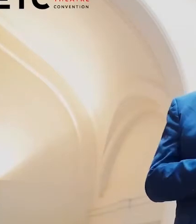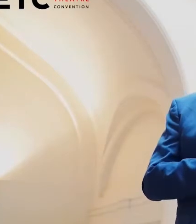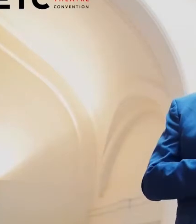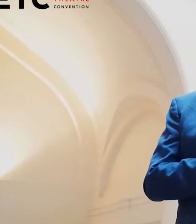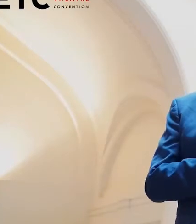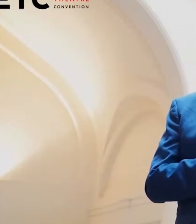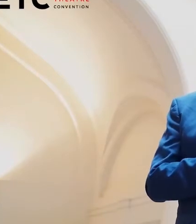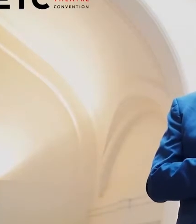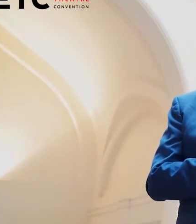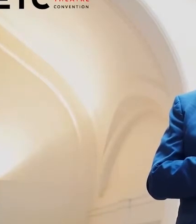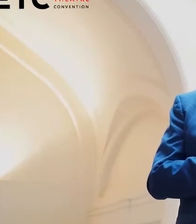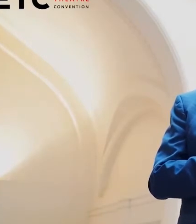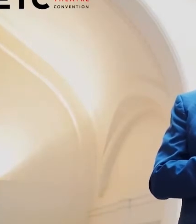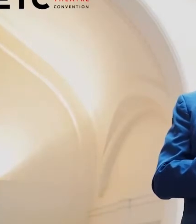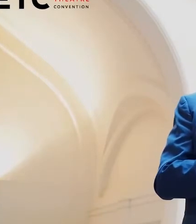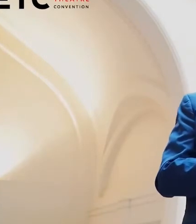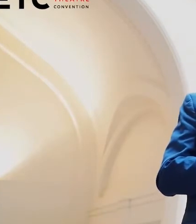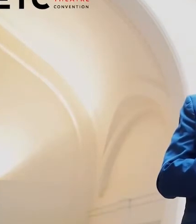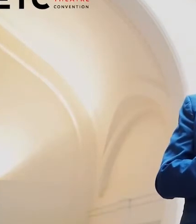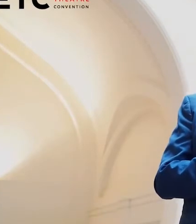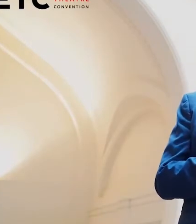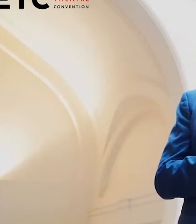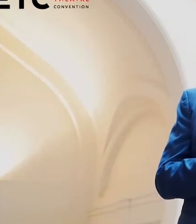new colleagues, students, artists, and politicians.